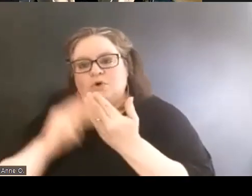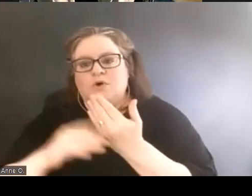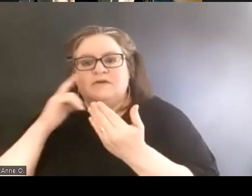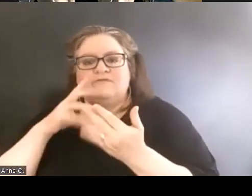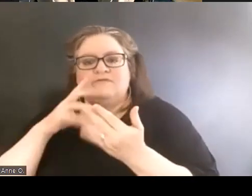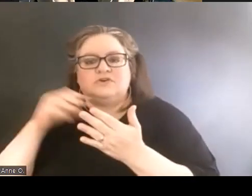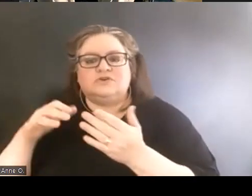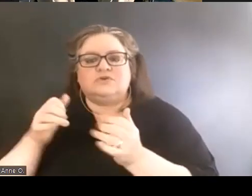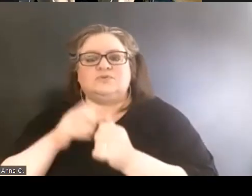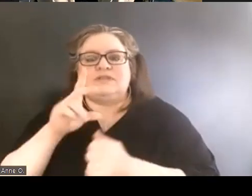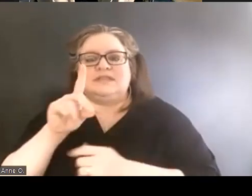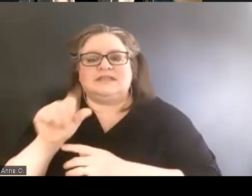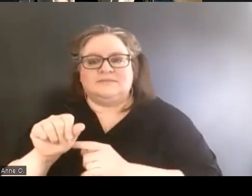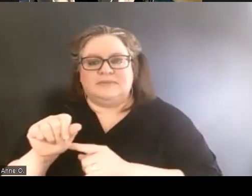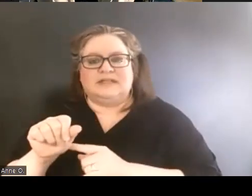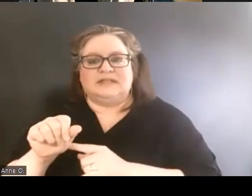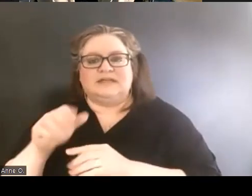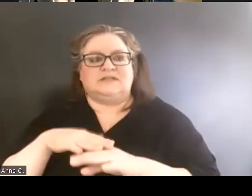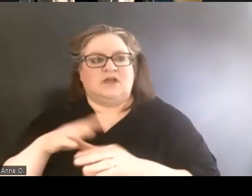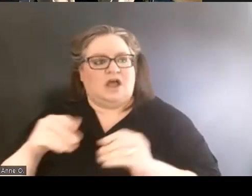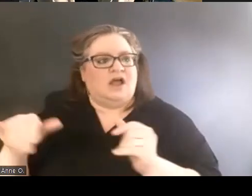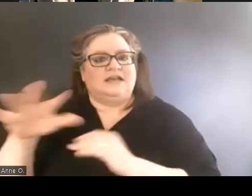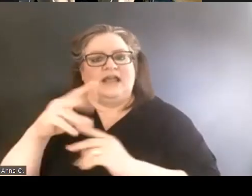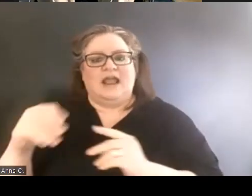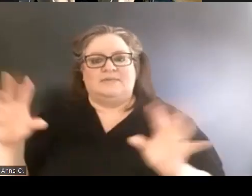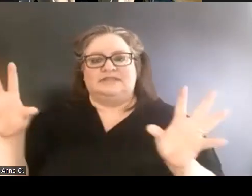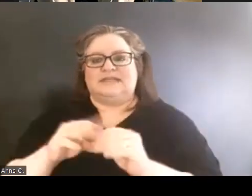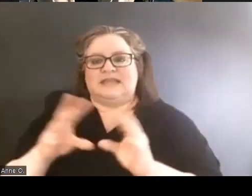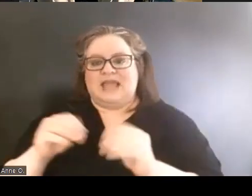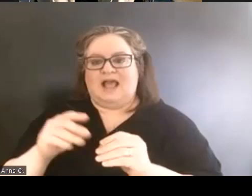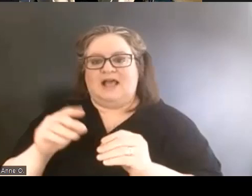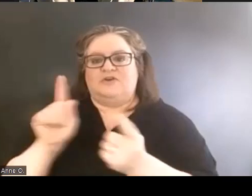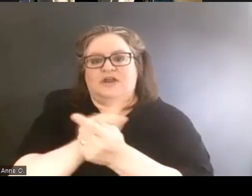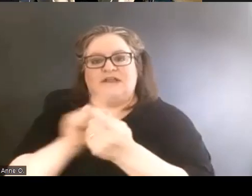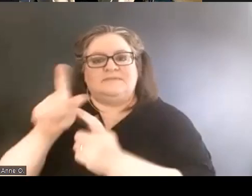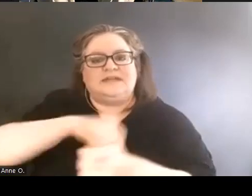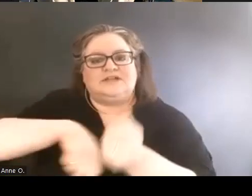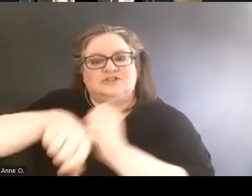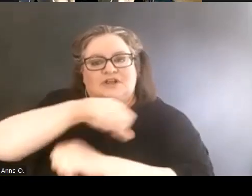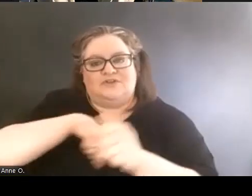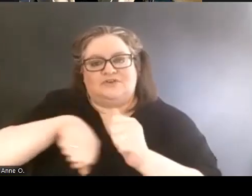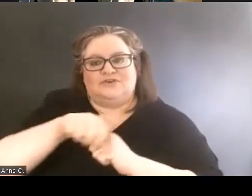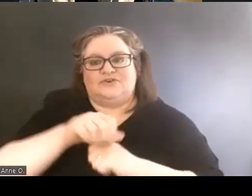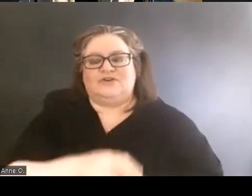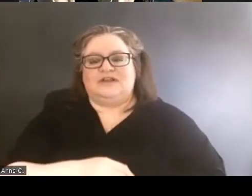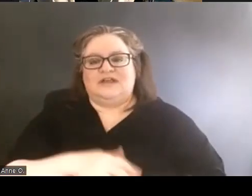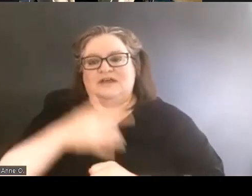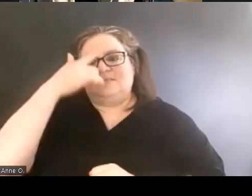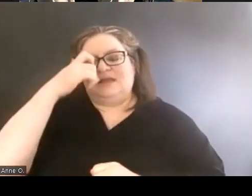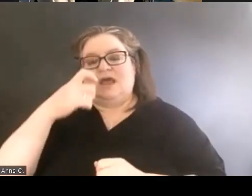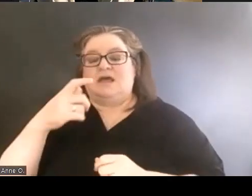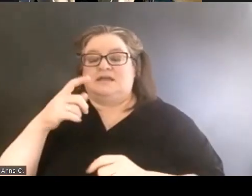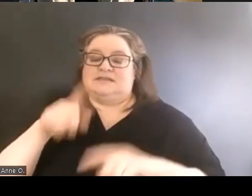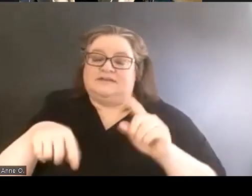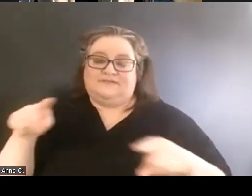with disabilities on campus to gather, meet one another. And due to various budgetary constraints,